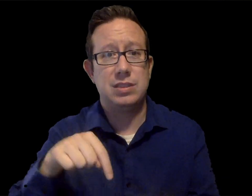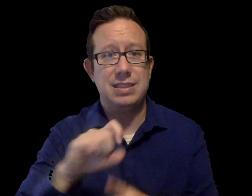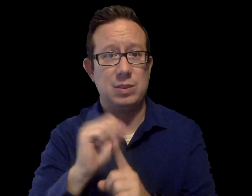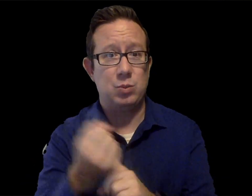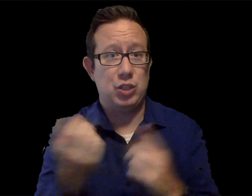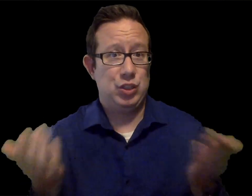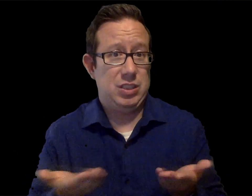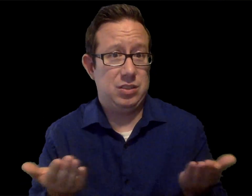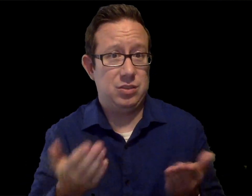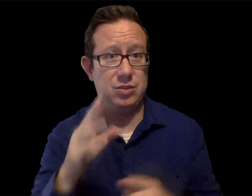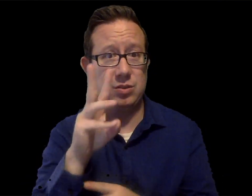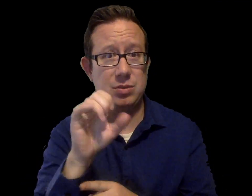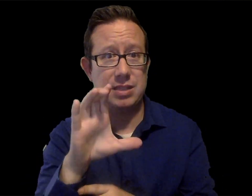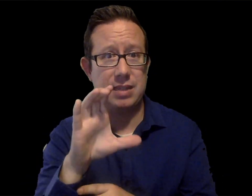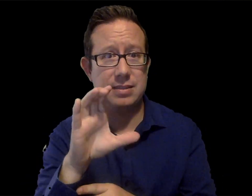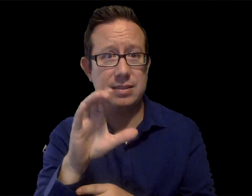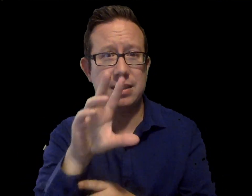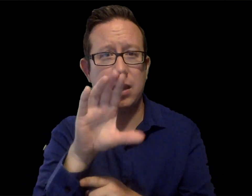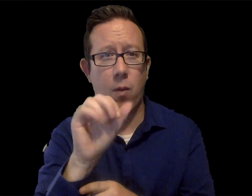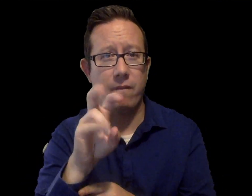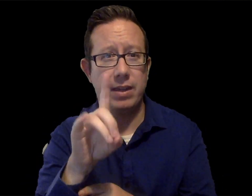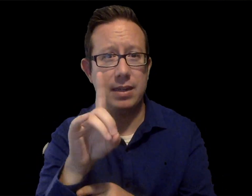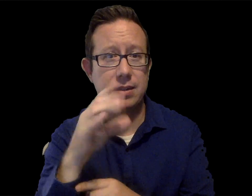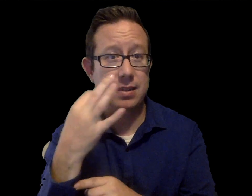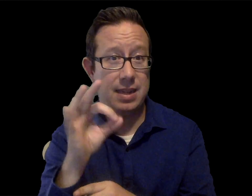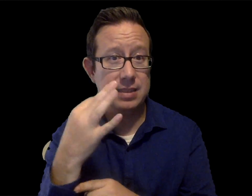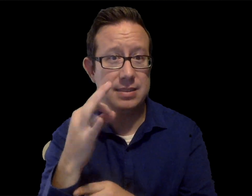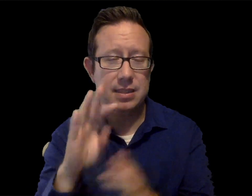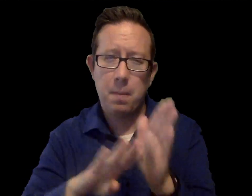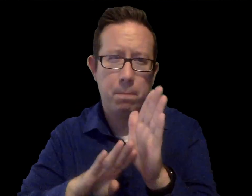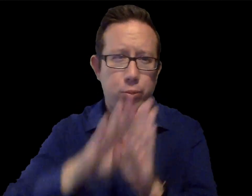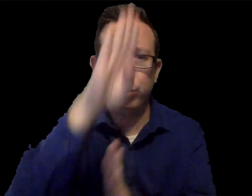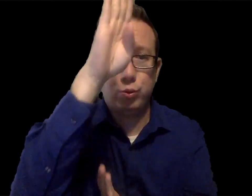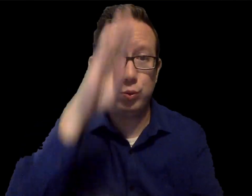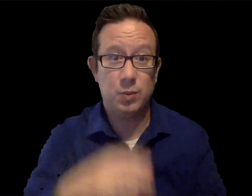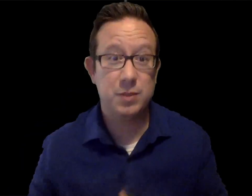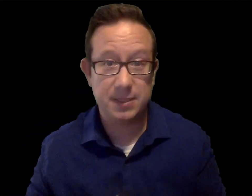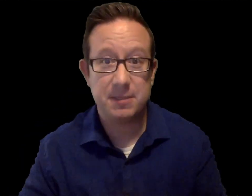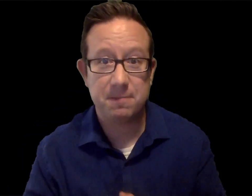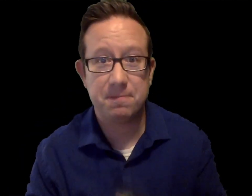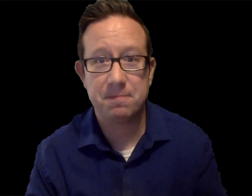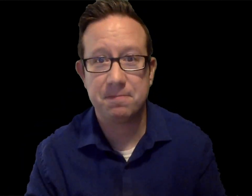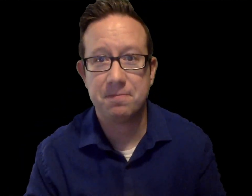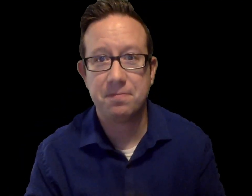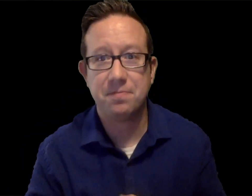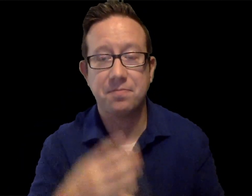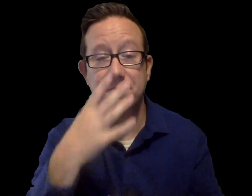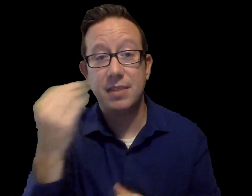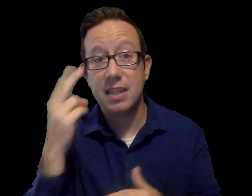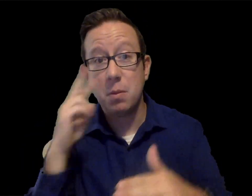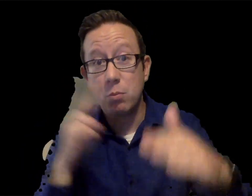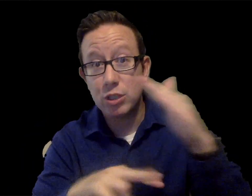the situation here in Wisconsin as it relates to COVID-19 is dire. Cases are skyrocketing.